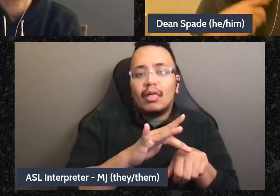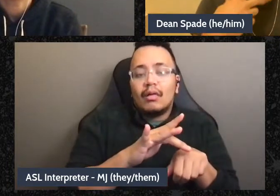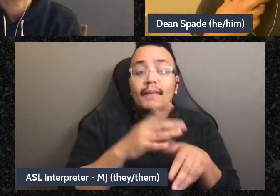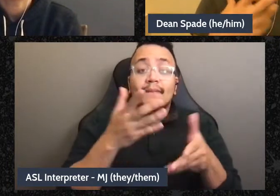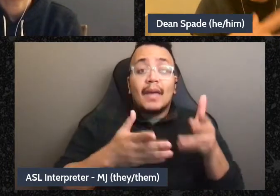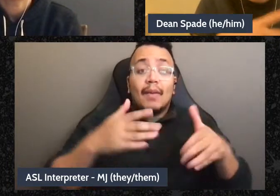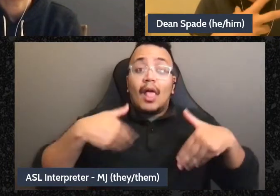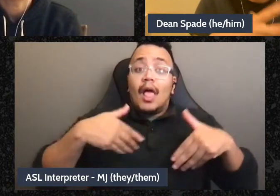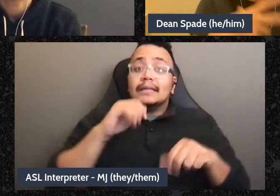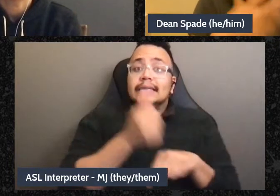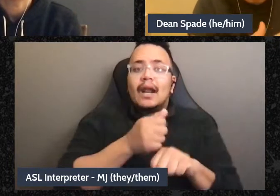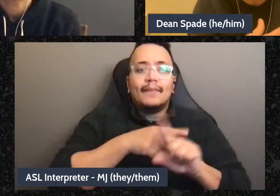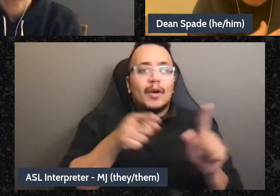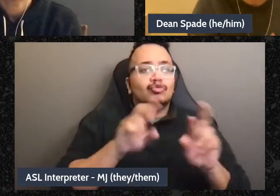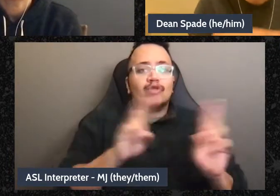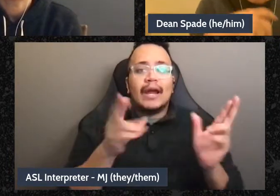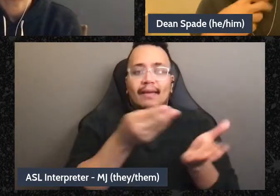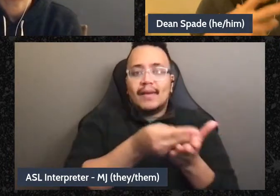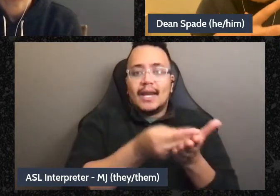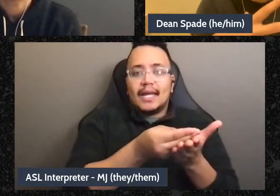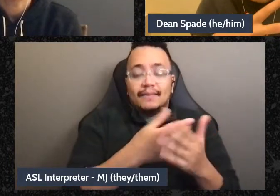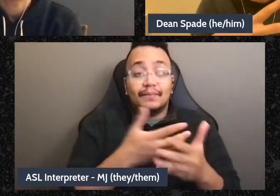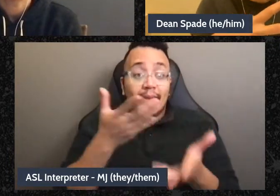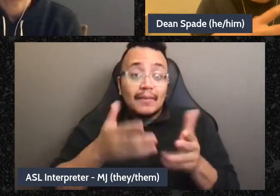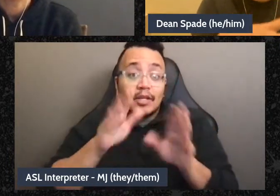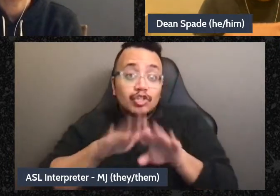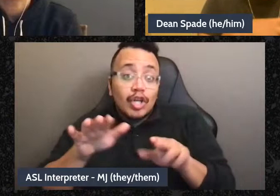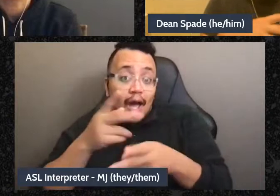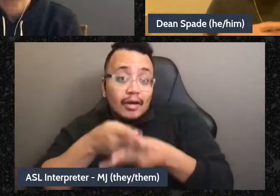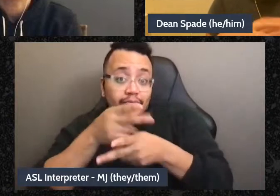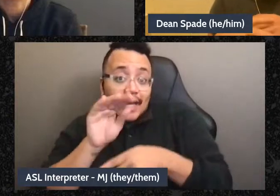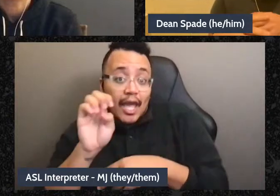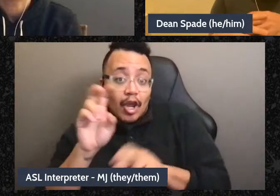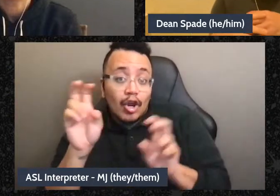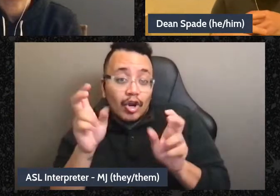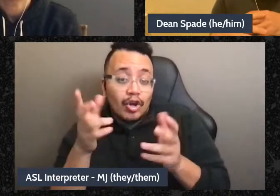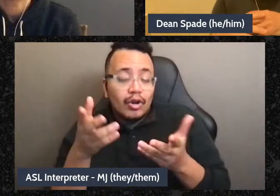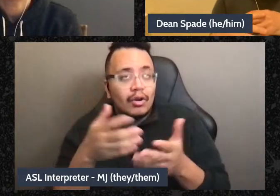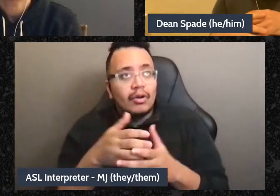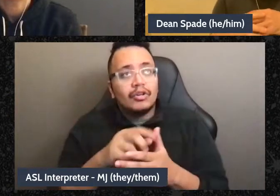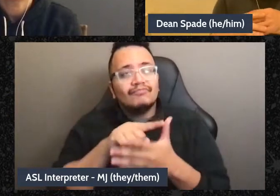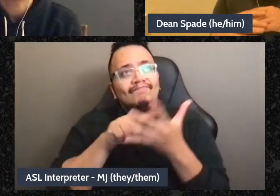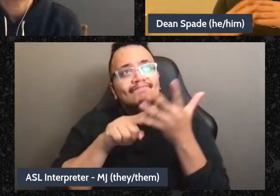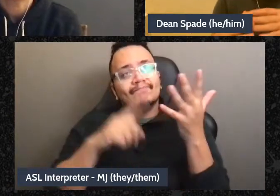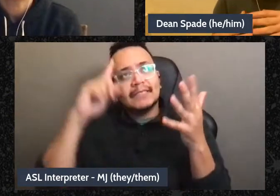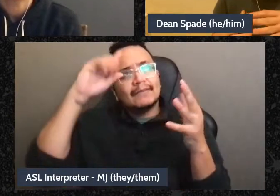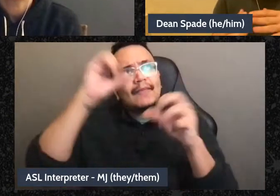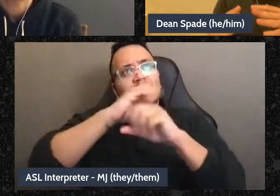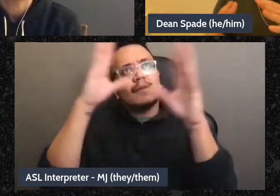just thinking about our child care, like just thinking about how to make, um, it possible to